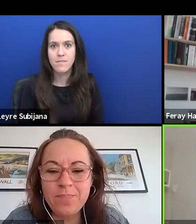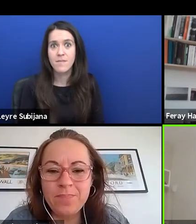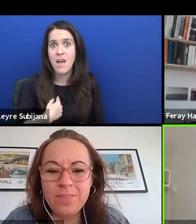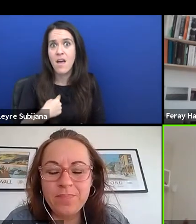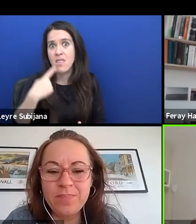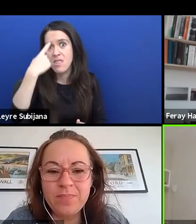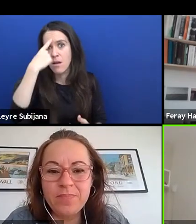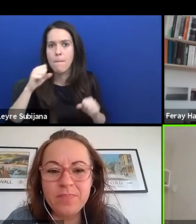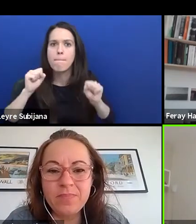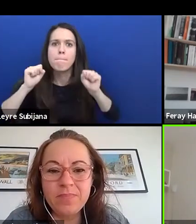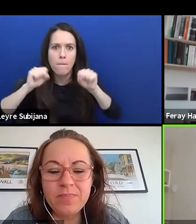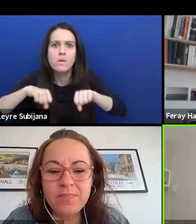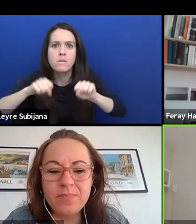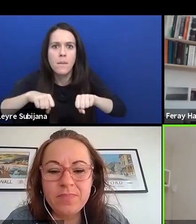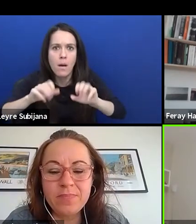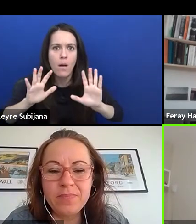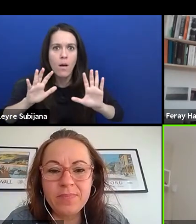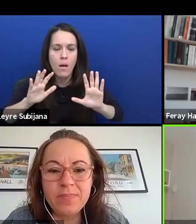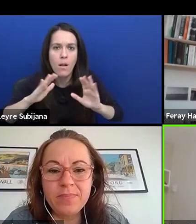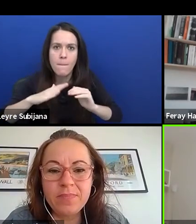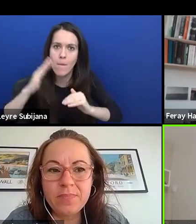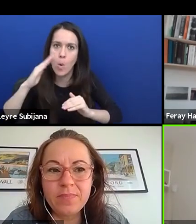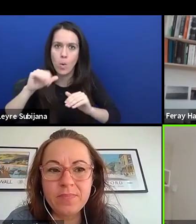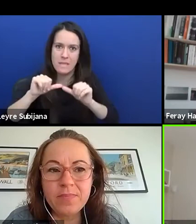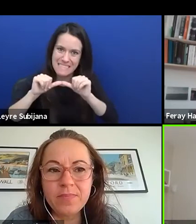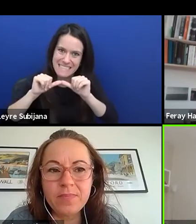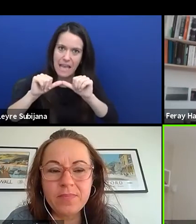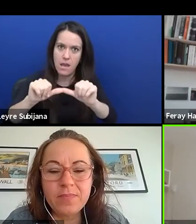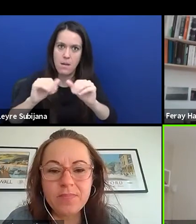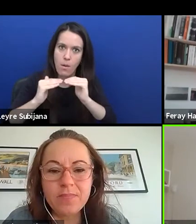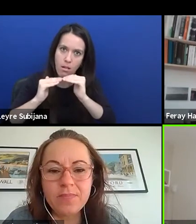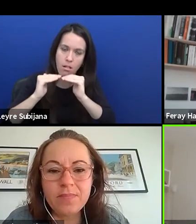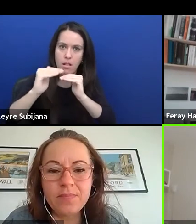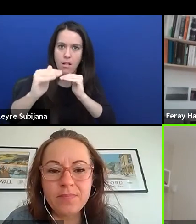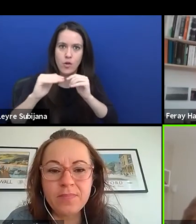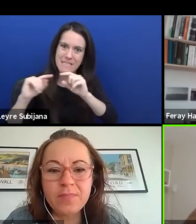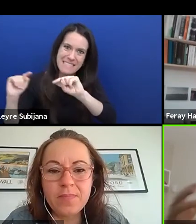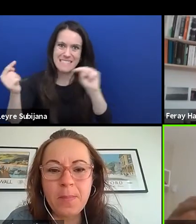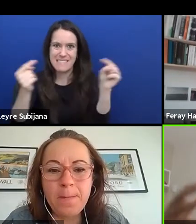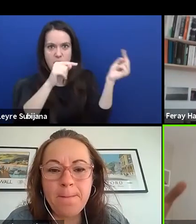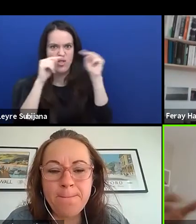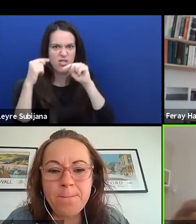to make it more sustainable, your discussion. I think that you want to try